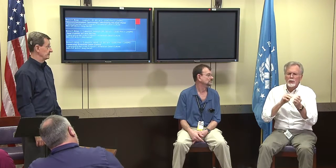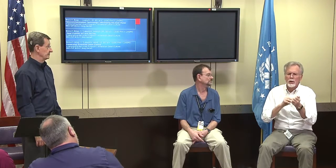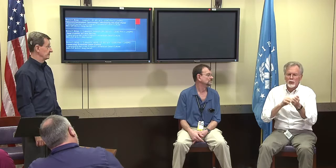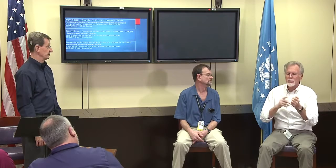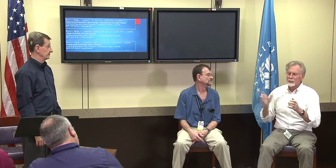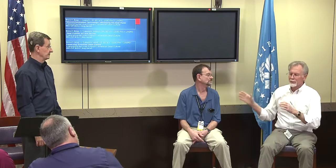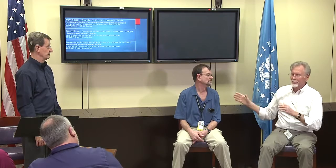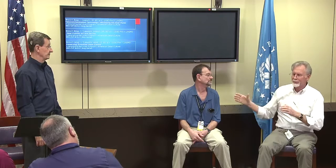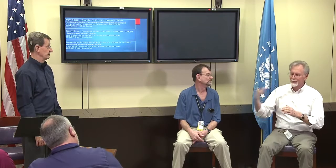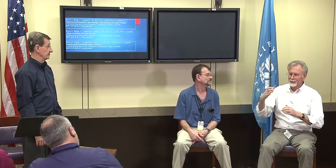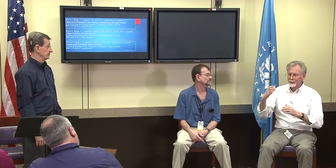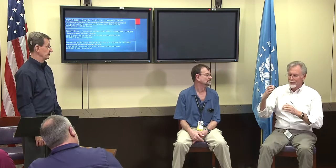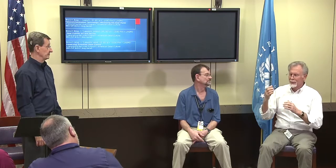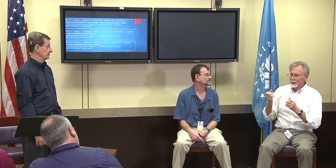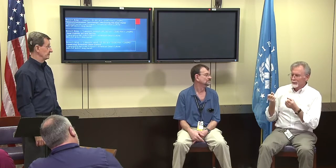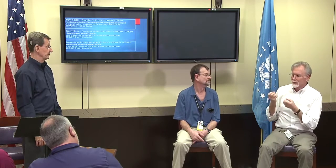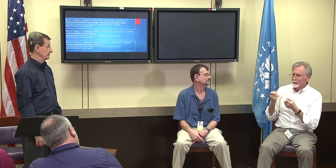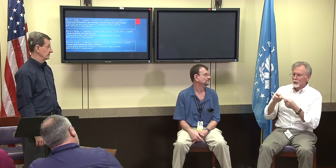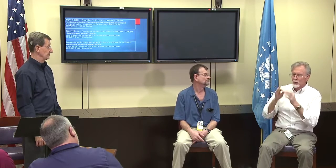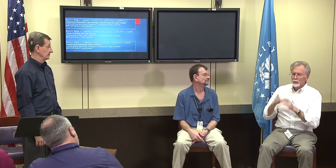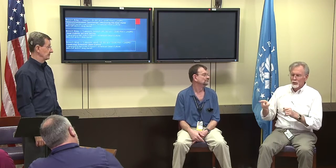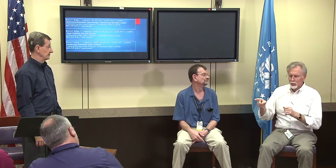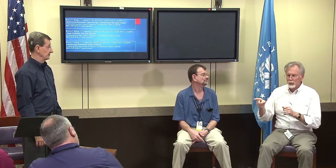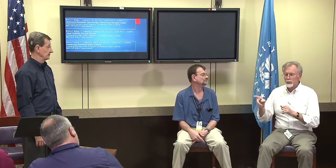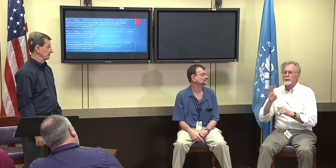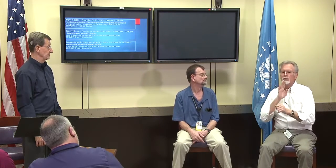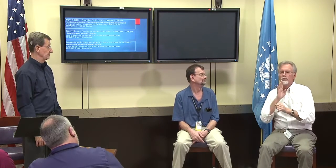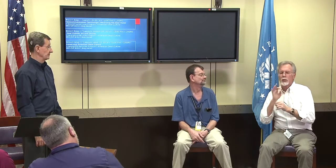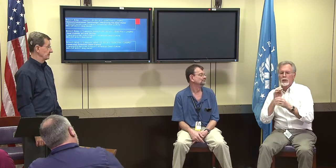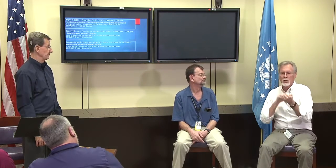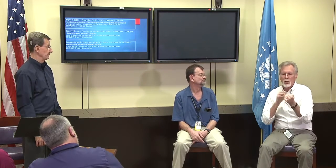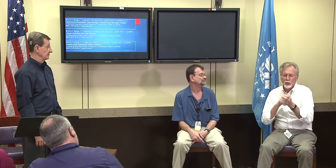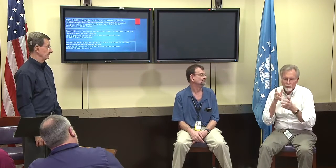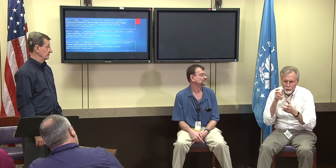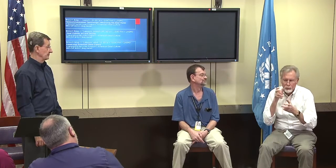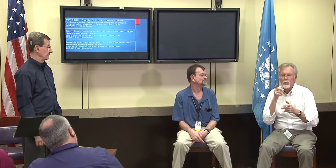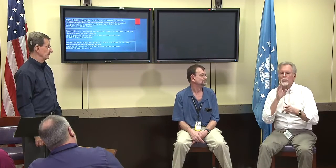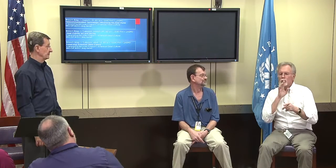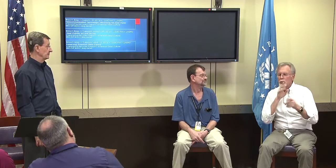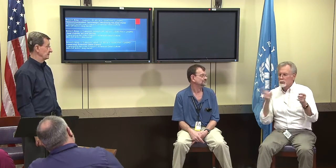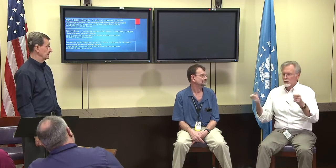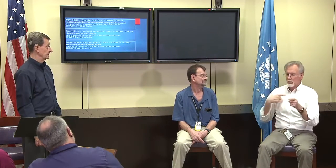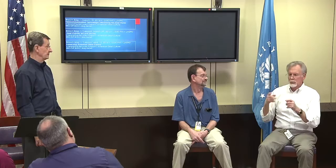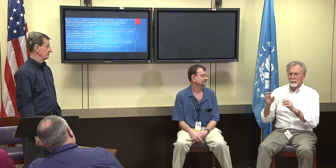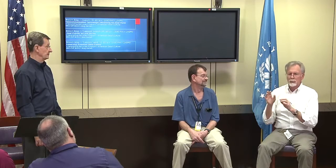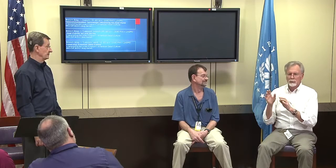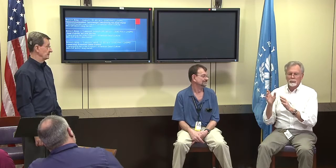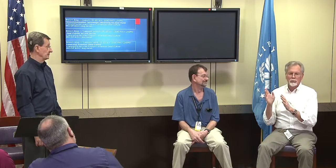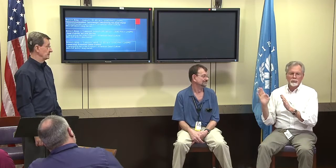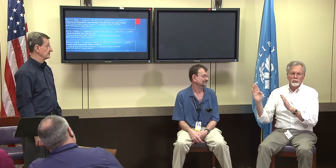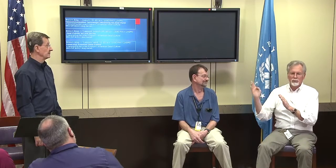of deaf people really when they are waiting to talk with the doctor need to have that interpreted.